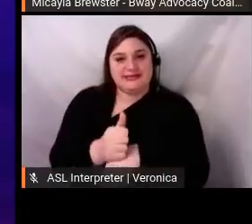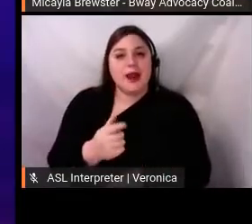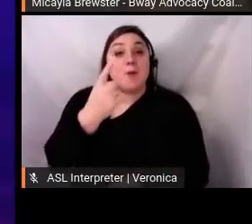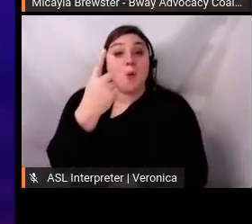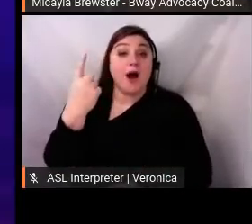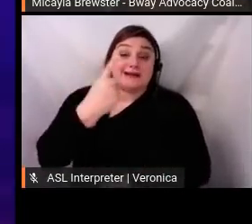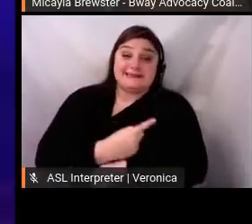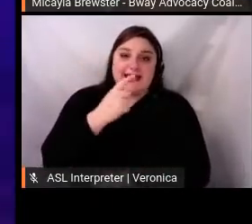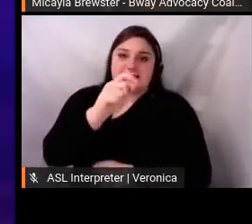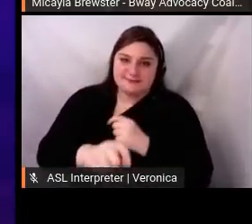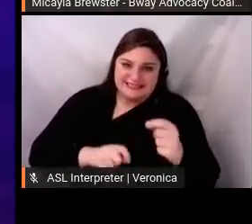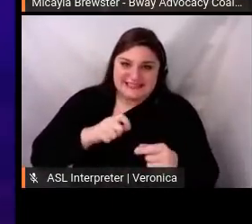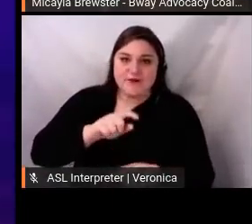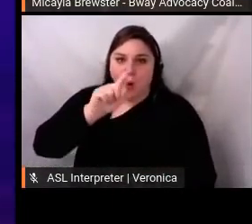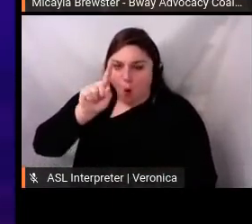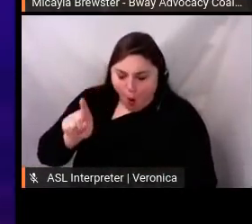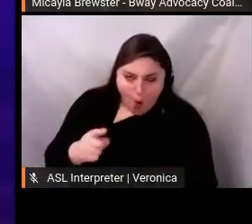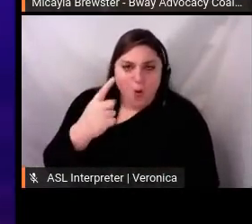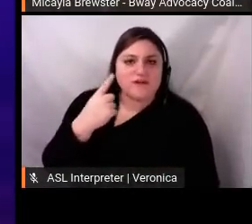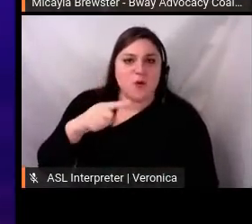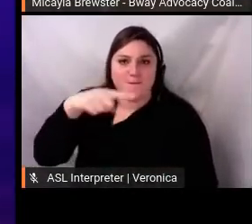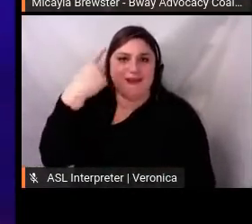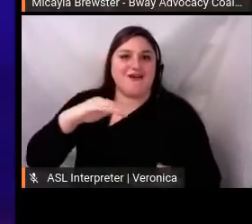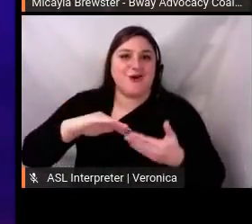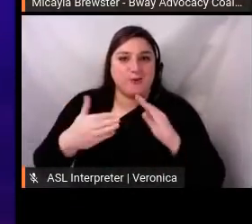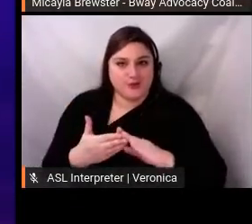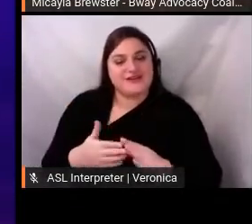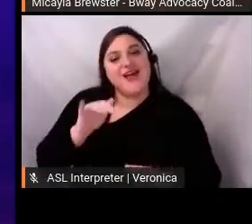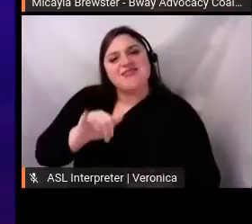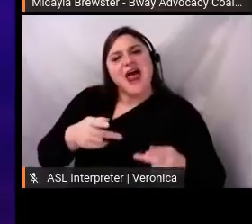intended for us to be in community with each other without the lens of